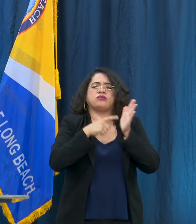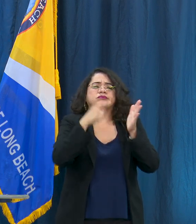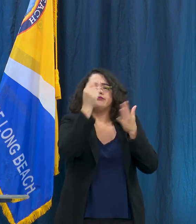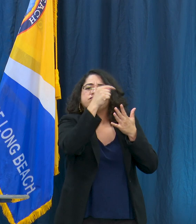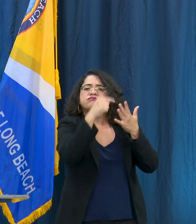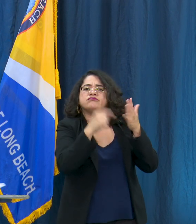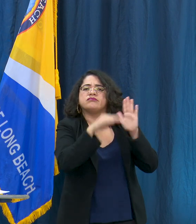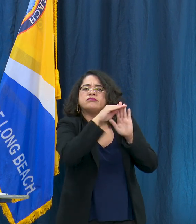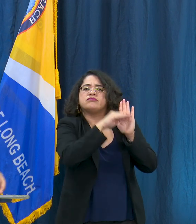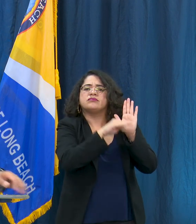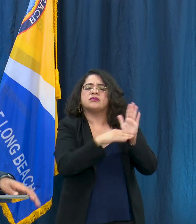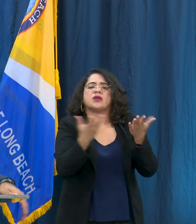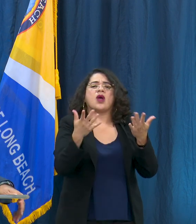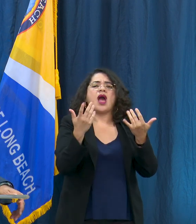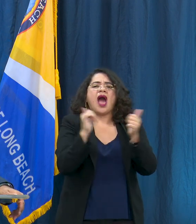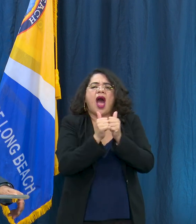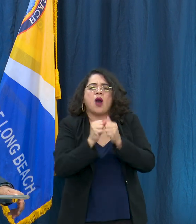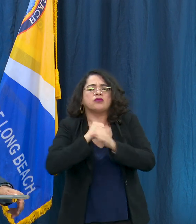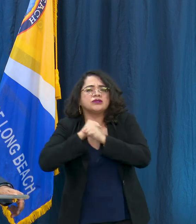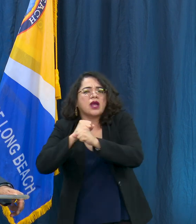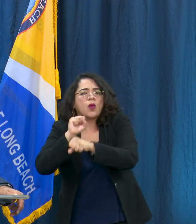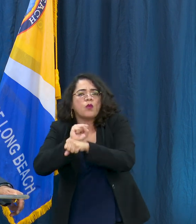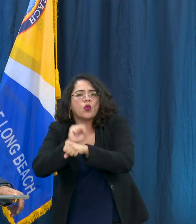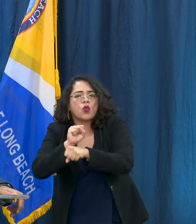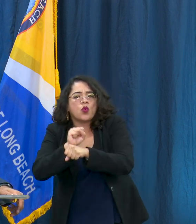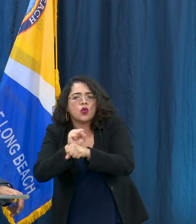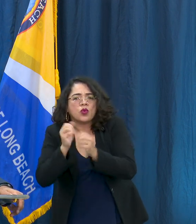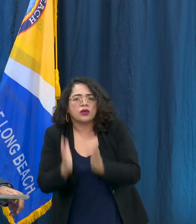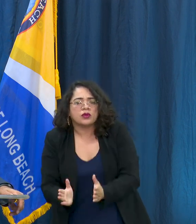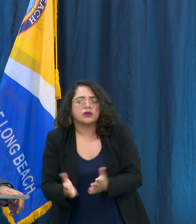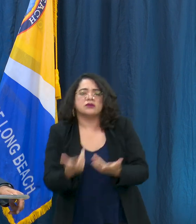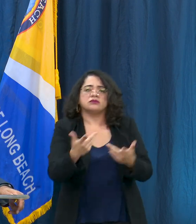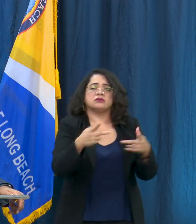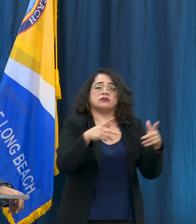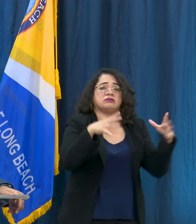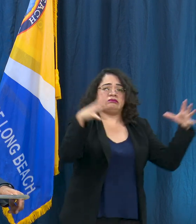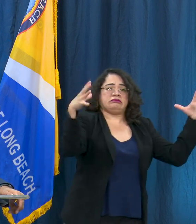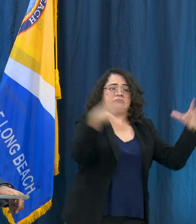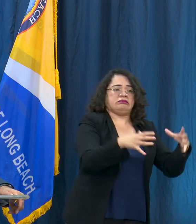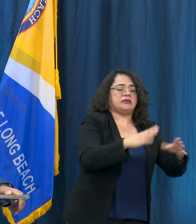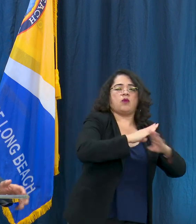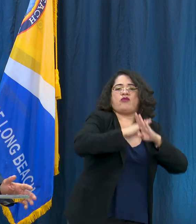measures to protect employees, to keep grab crowds from gathering, keeps patrons